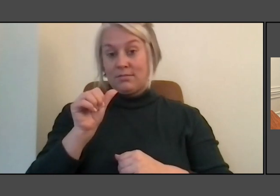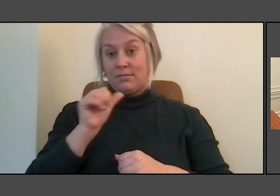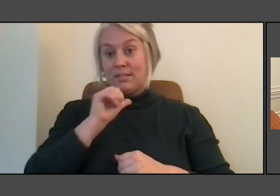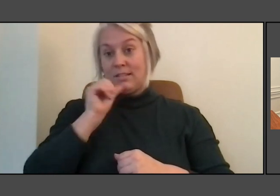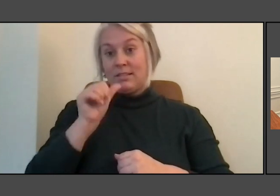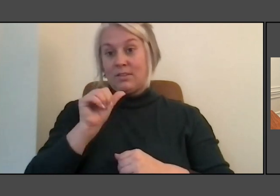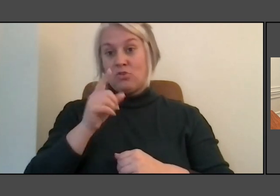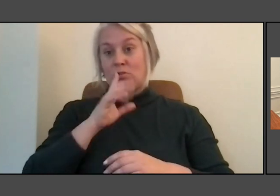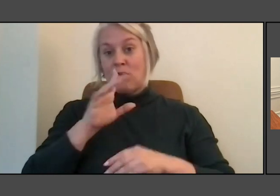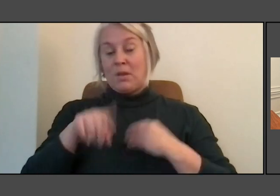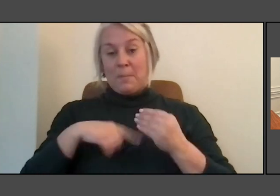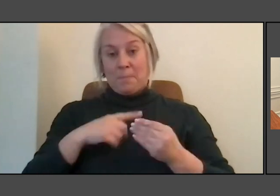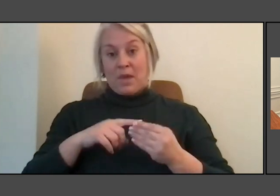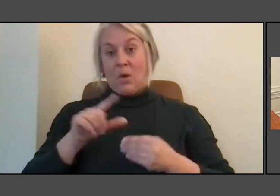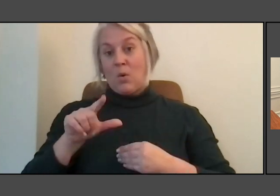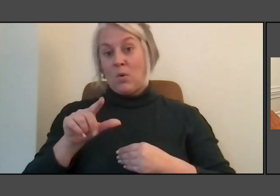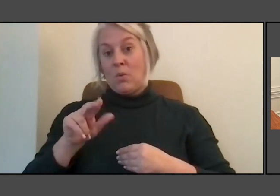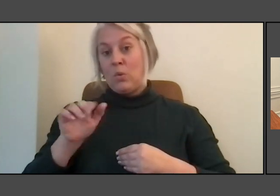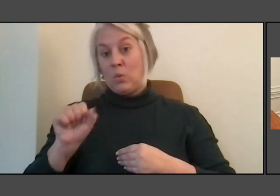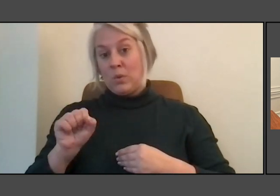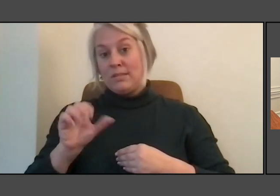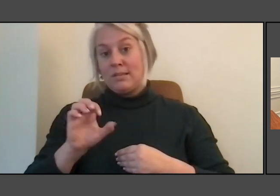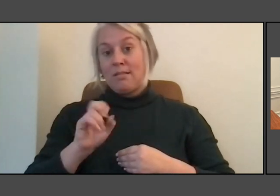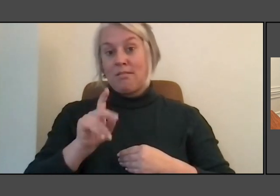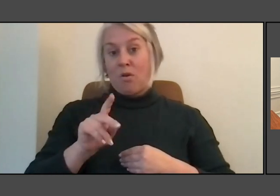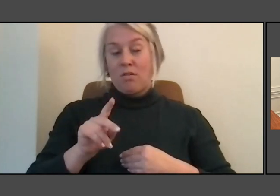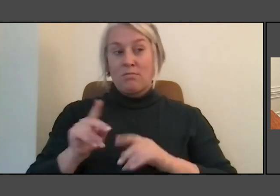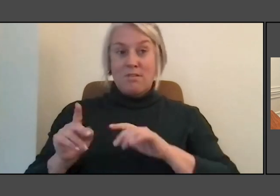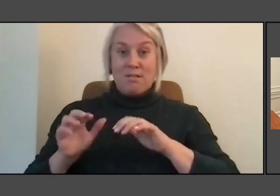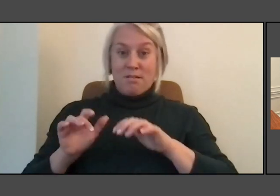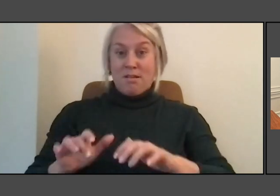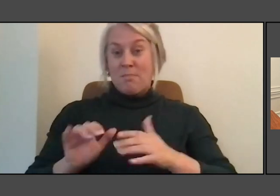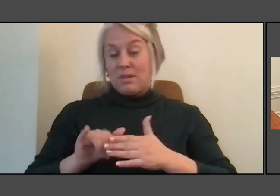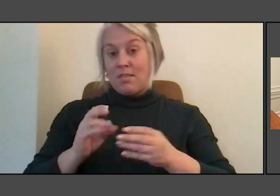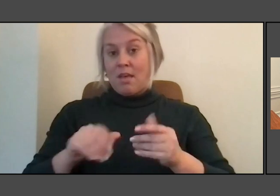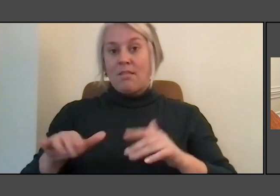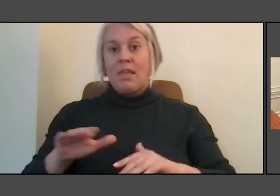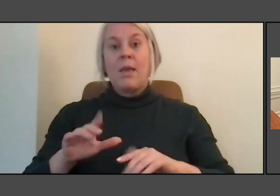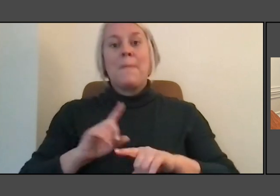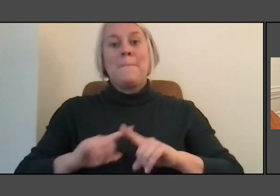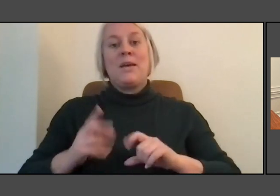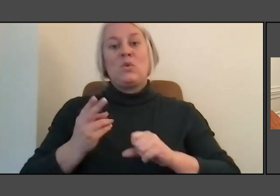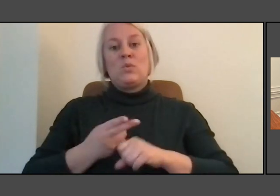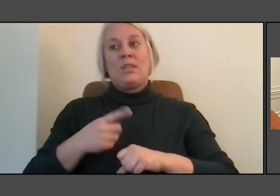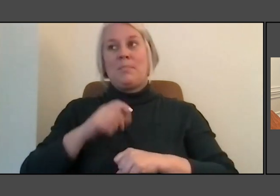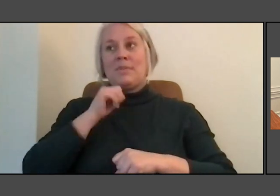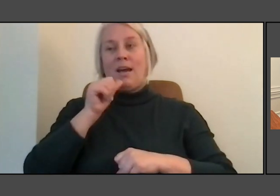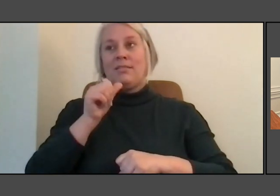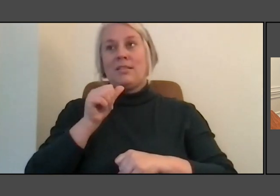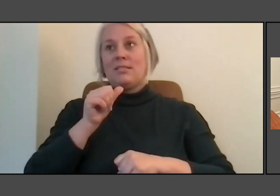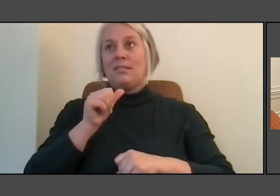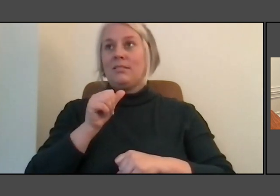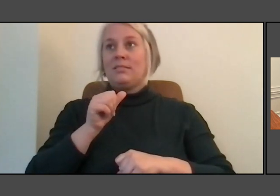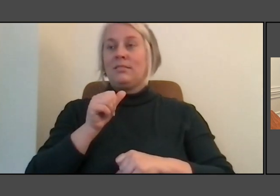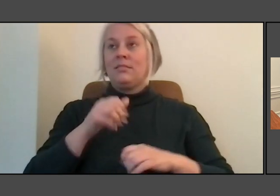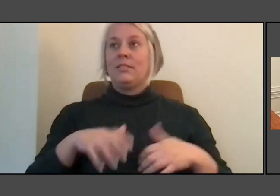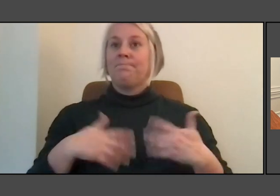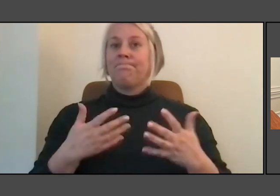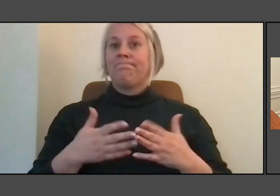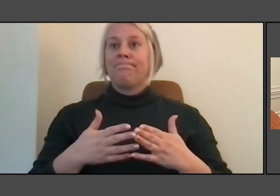You're talking about using Lewis and Clark not as a noun, but as a, as a way of looking at a moment in time.